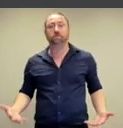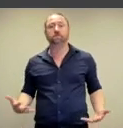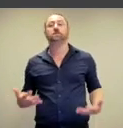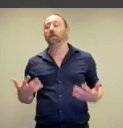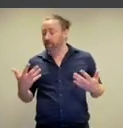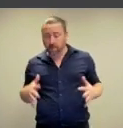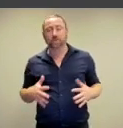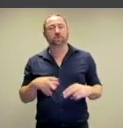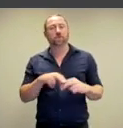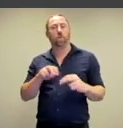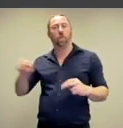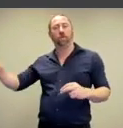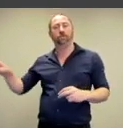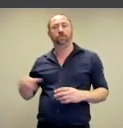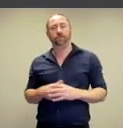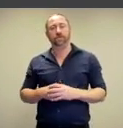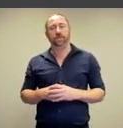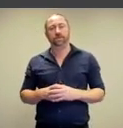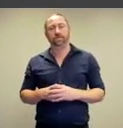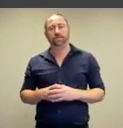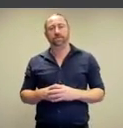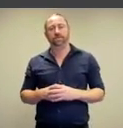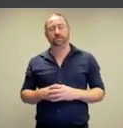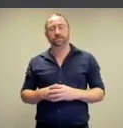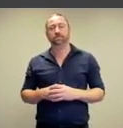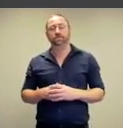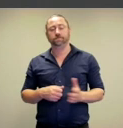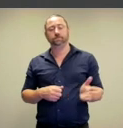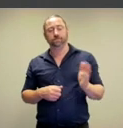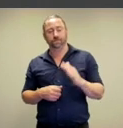removed and she leaves the stage.